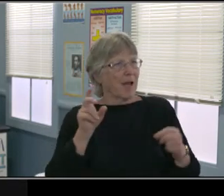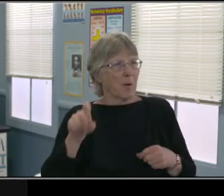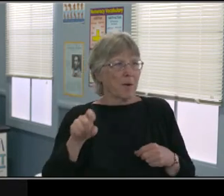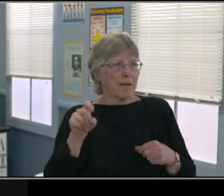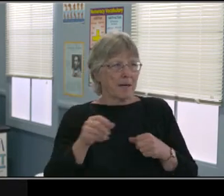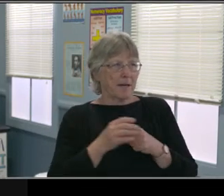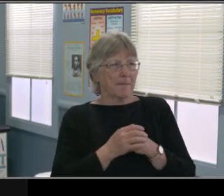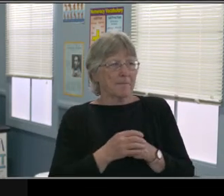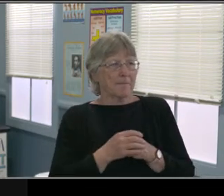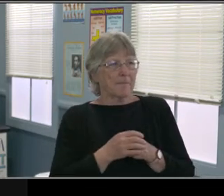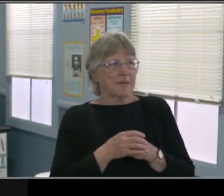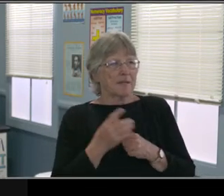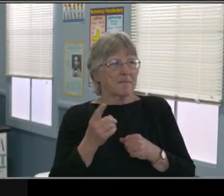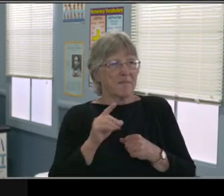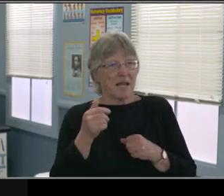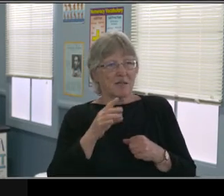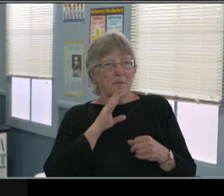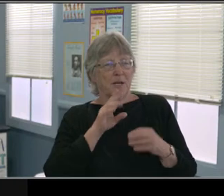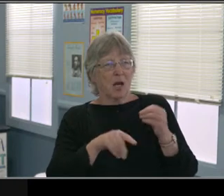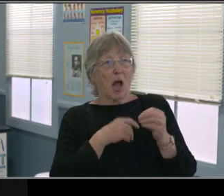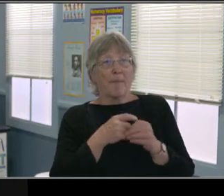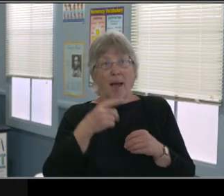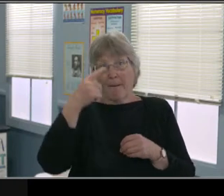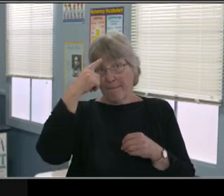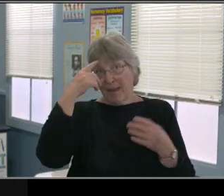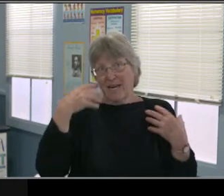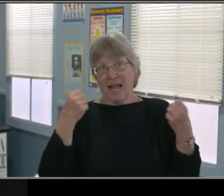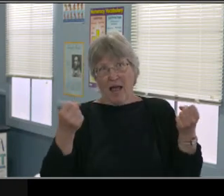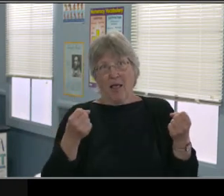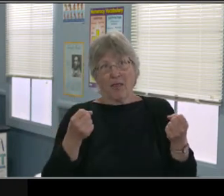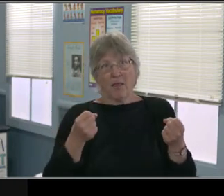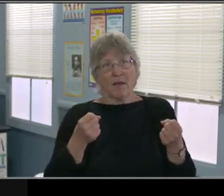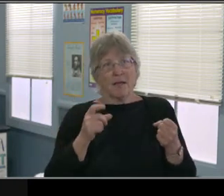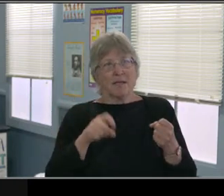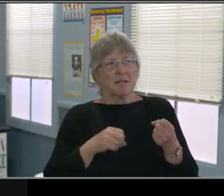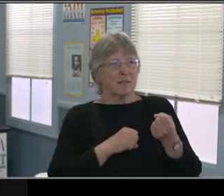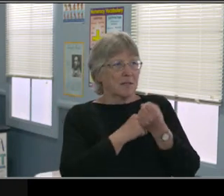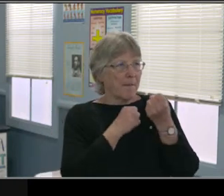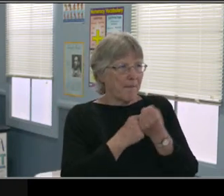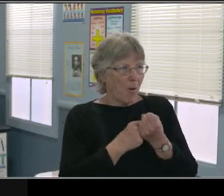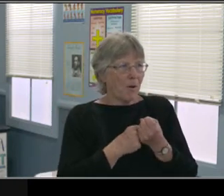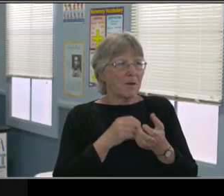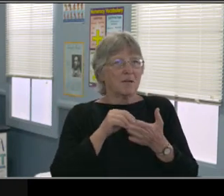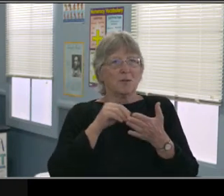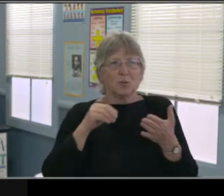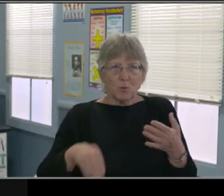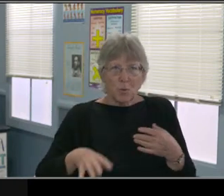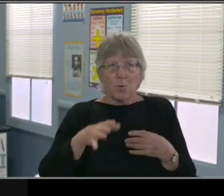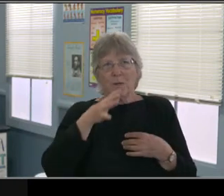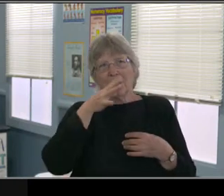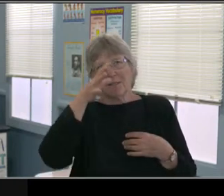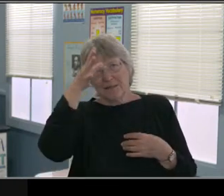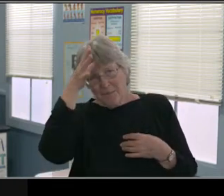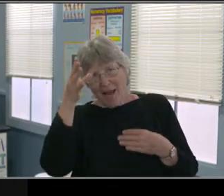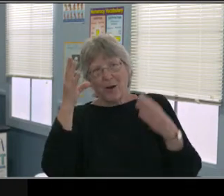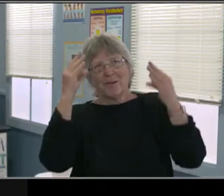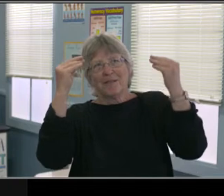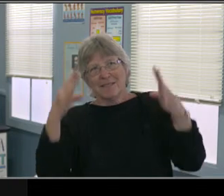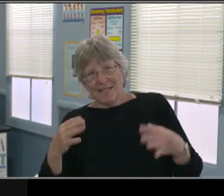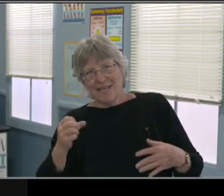Or if you have who have sensitivities to sound and the mic volume is not the right volume setting,